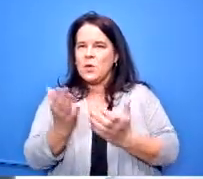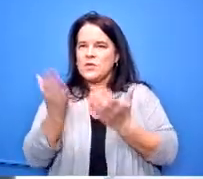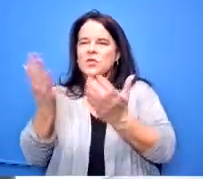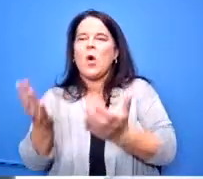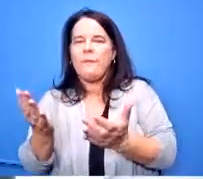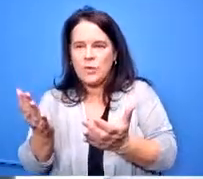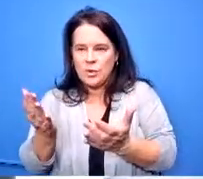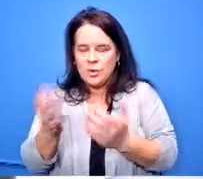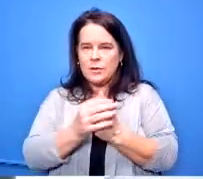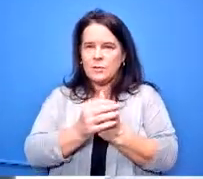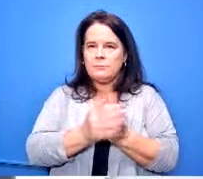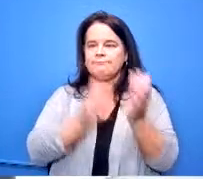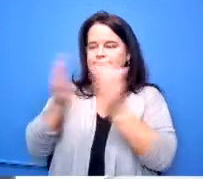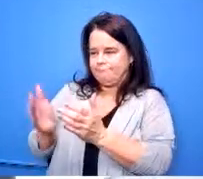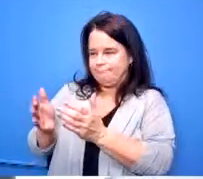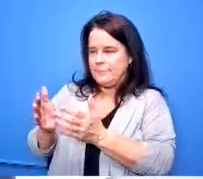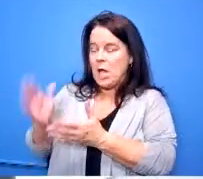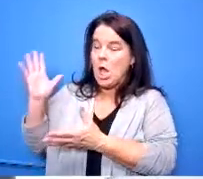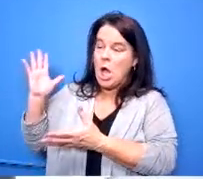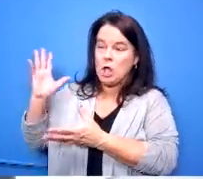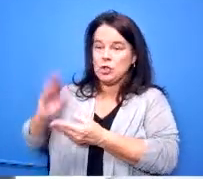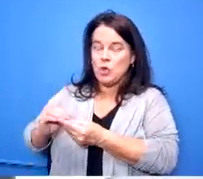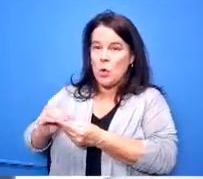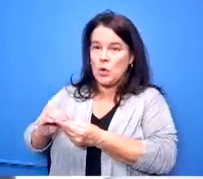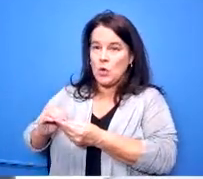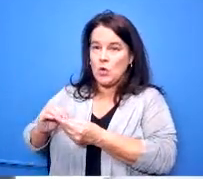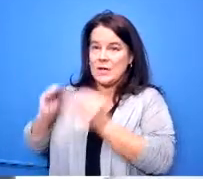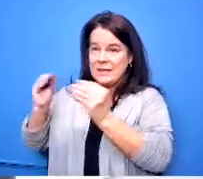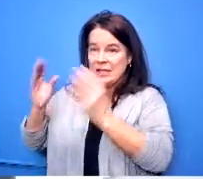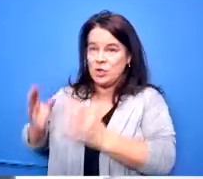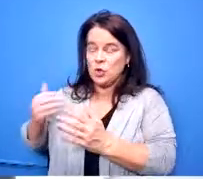then of course the total number of teachers that we have budgeted for any one building